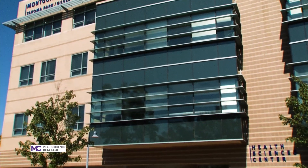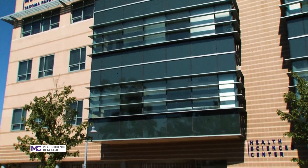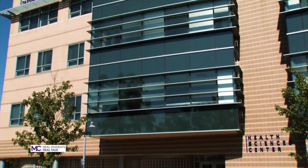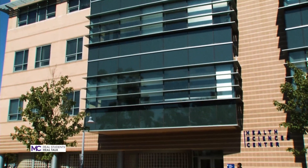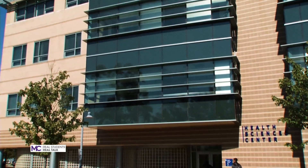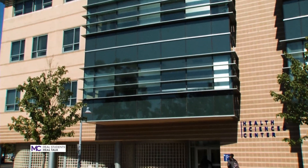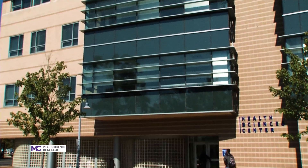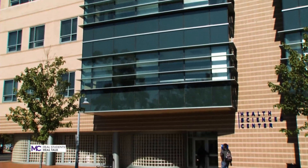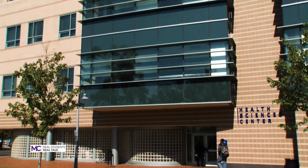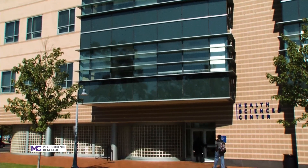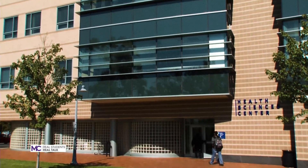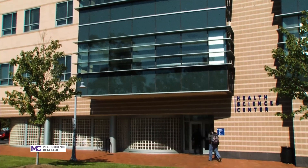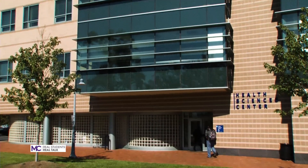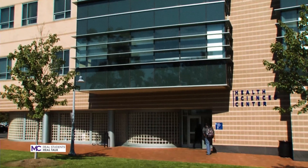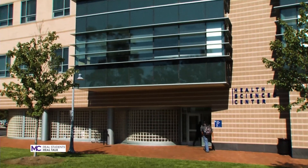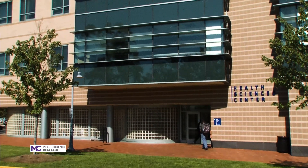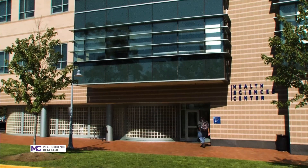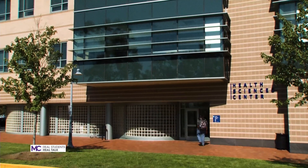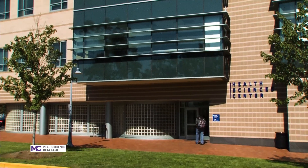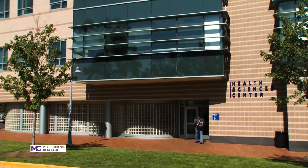Takoma